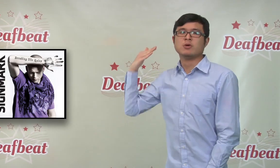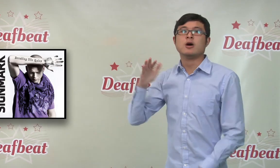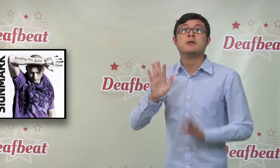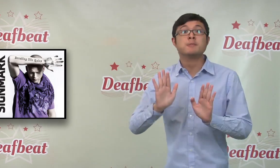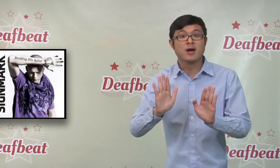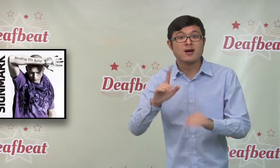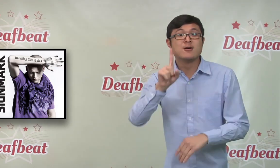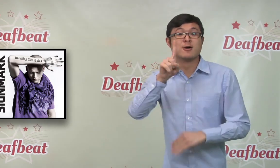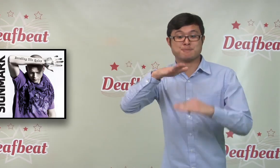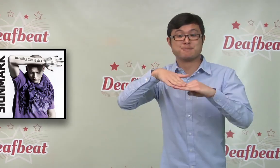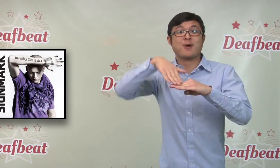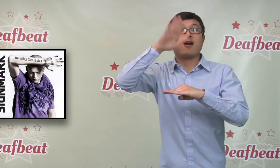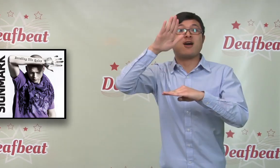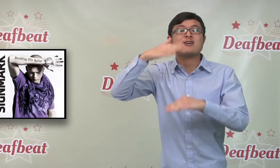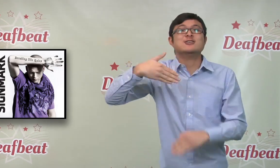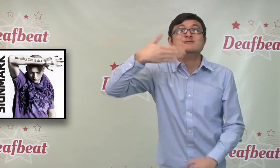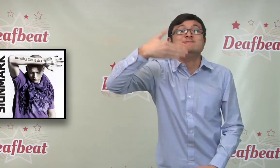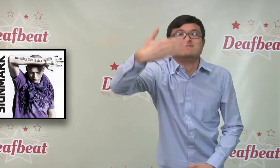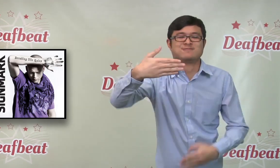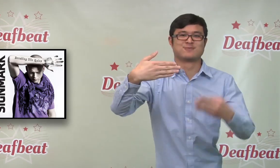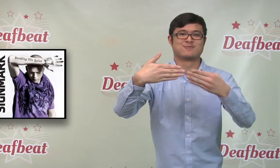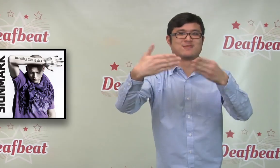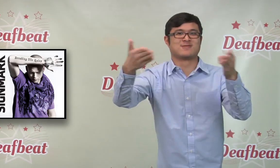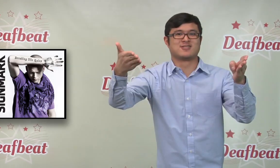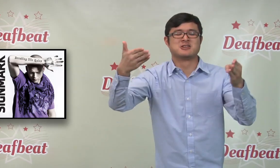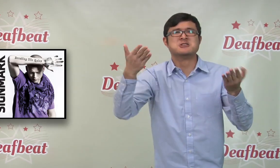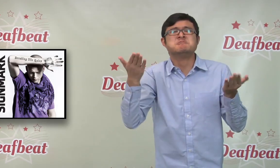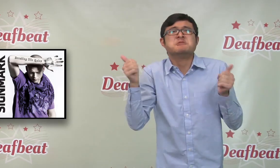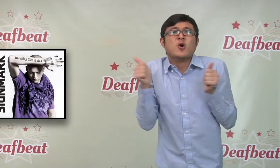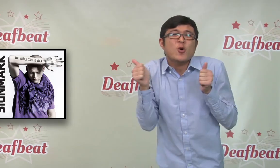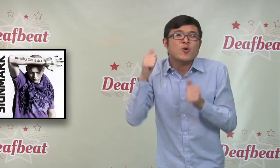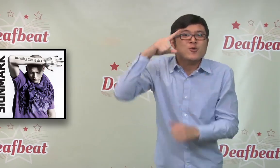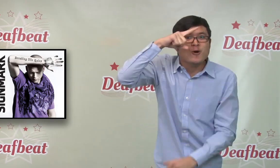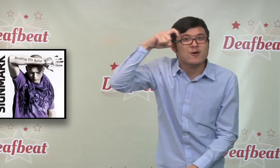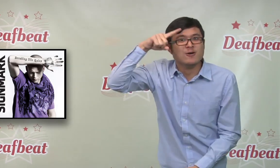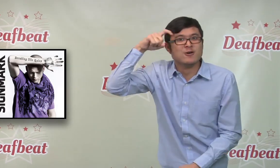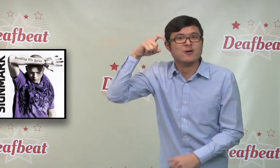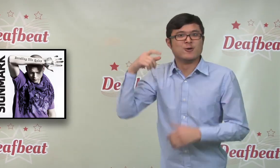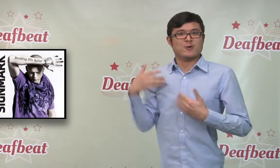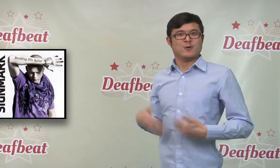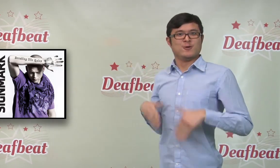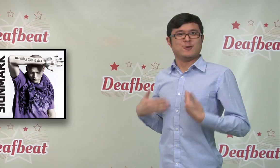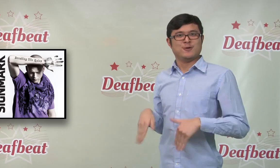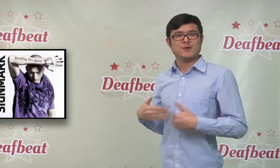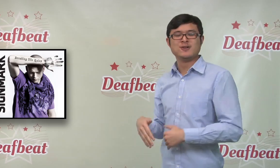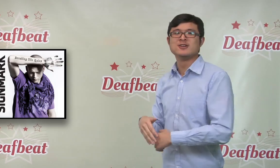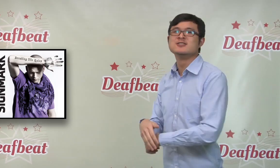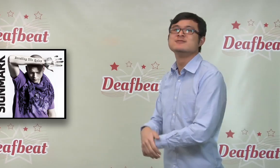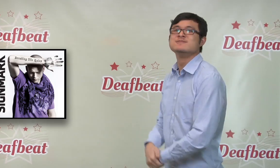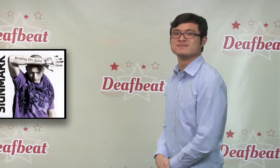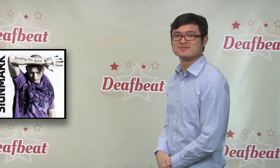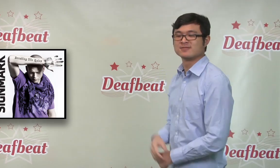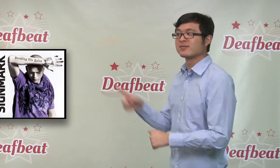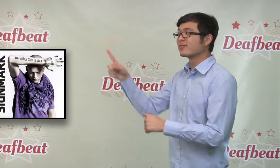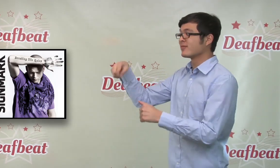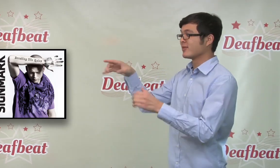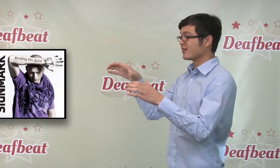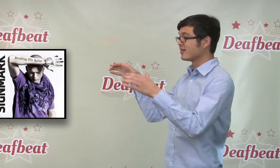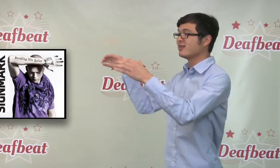album sometime this spring. They have performed since